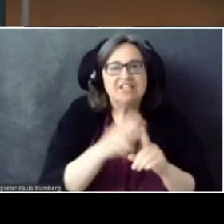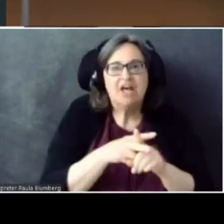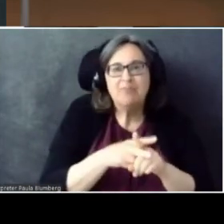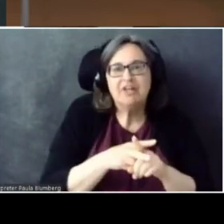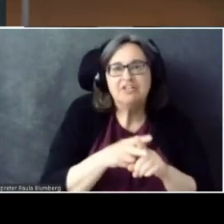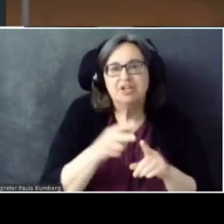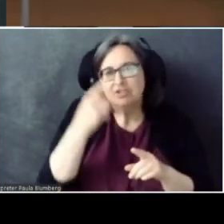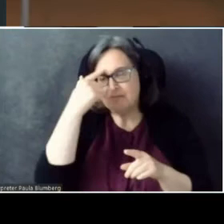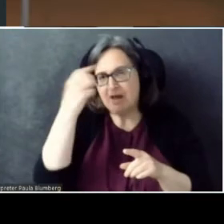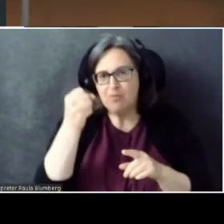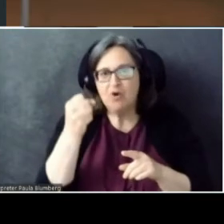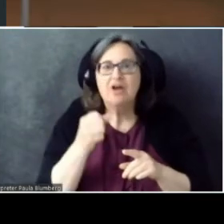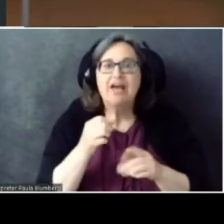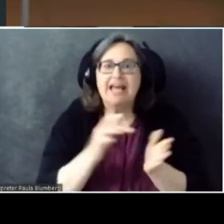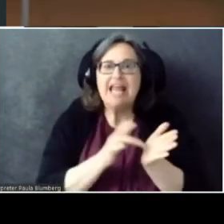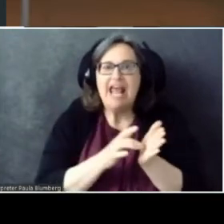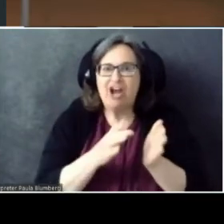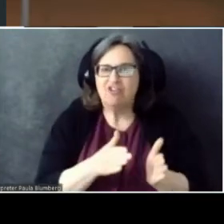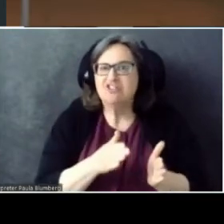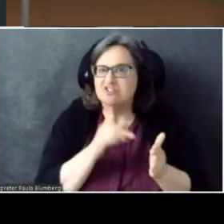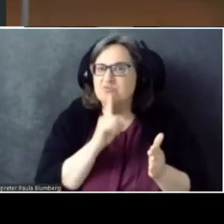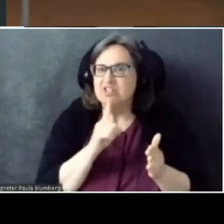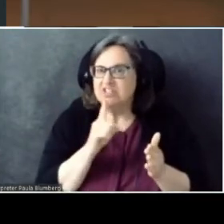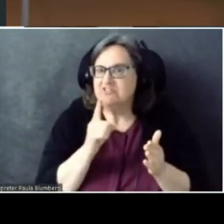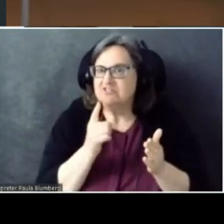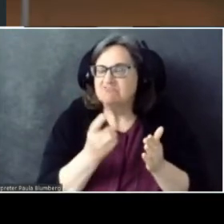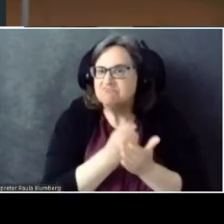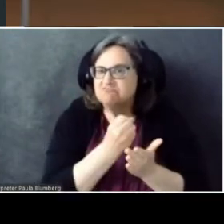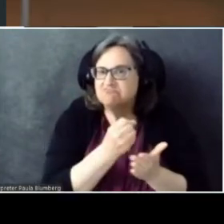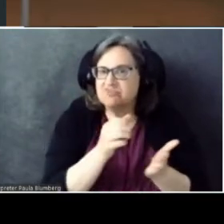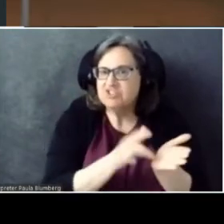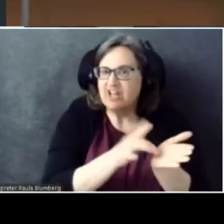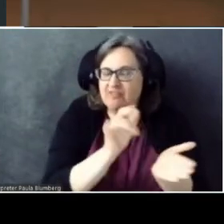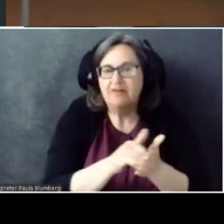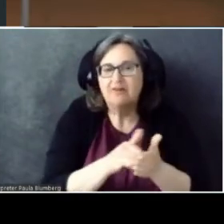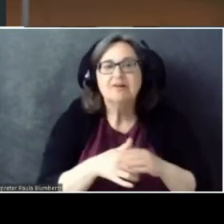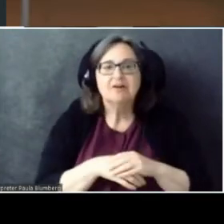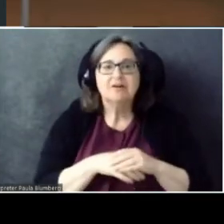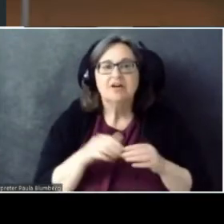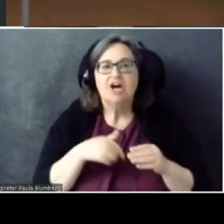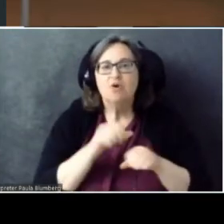I also worked a bit on a dynamic defect detection tool, which is a nerdy way of saying I worked